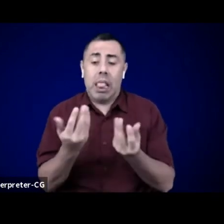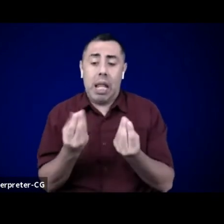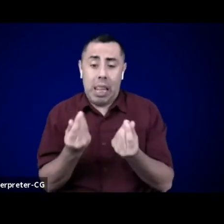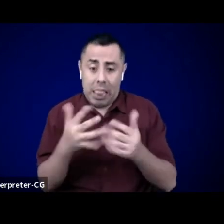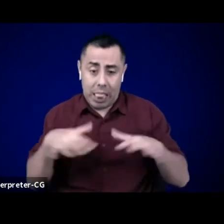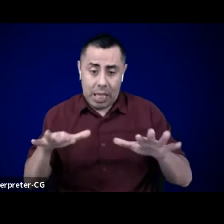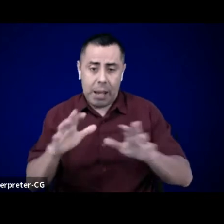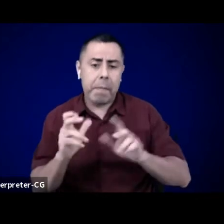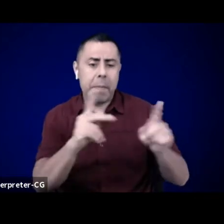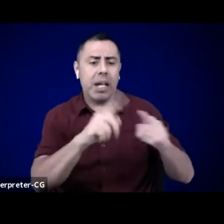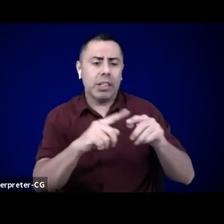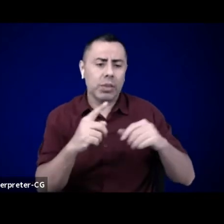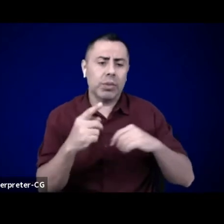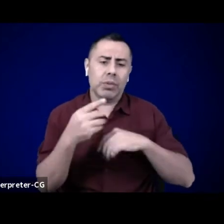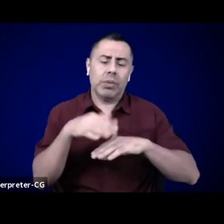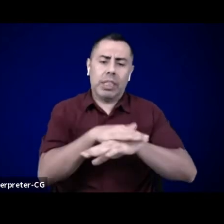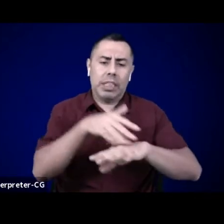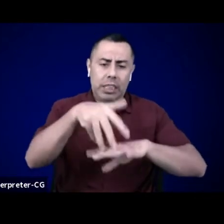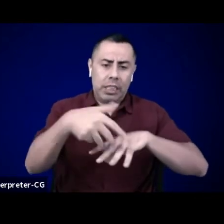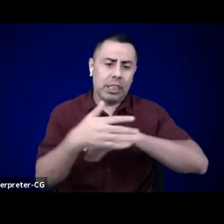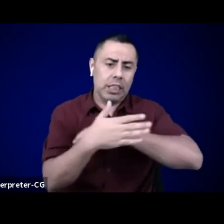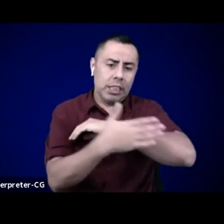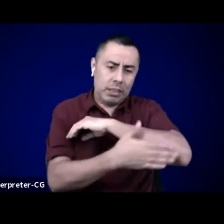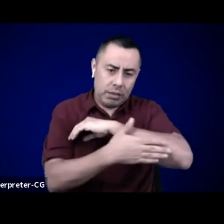by preserving language, customs, and traditions.